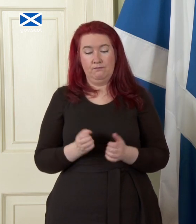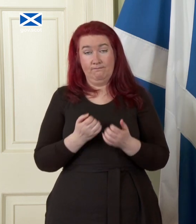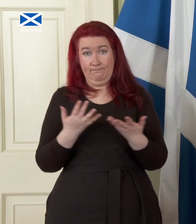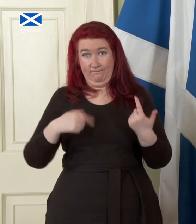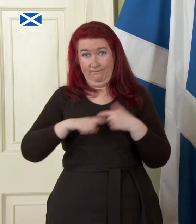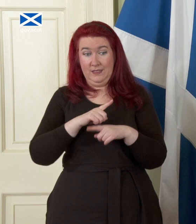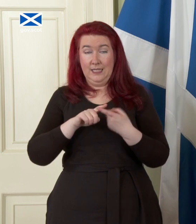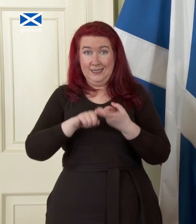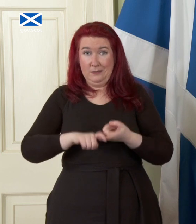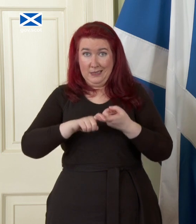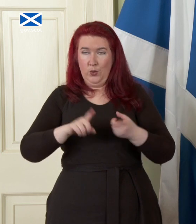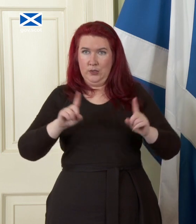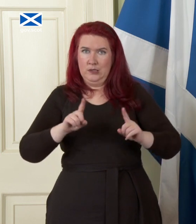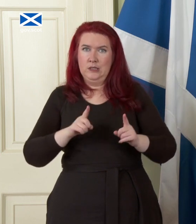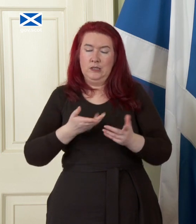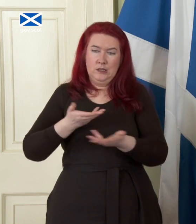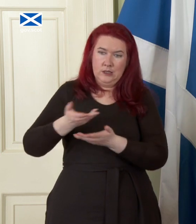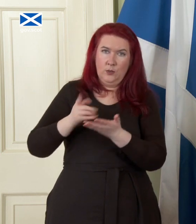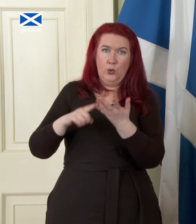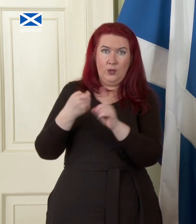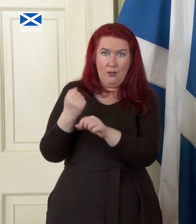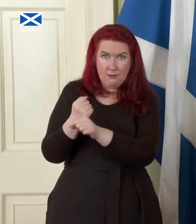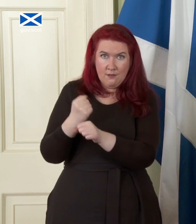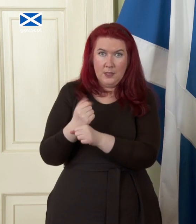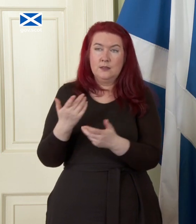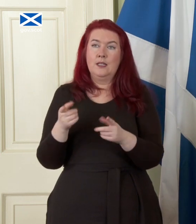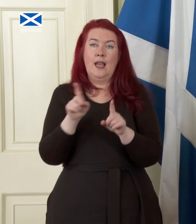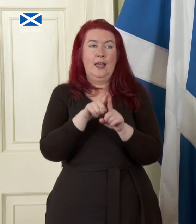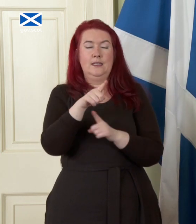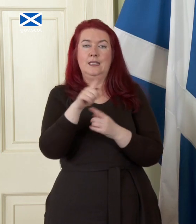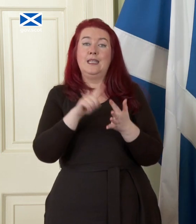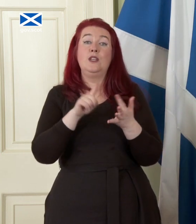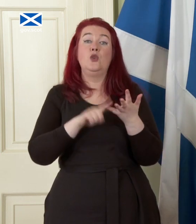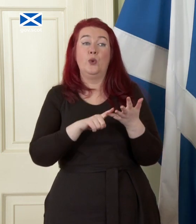with the UK government post a yes vote at the EU would it not be a sensible